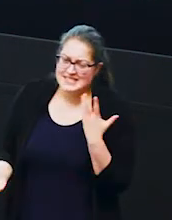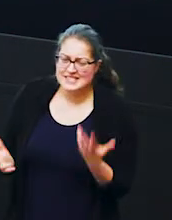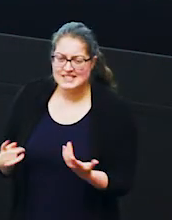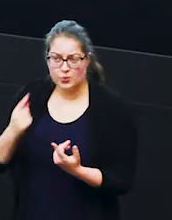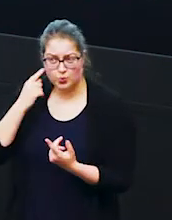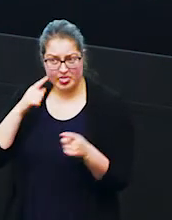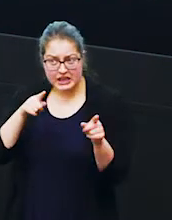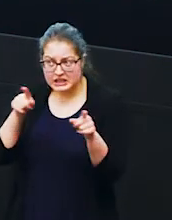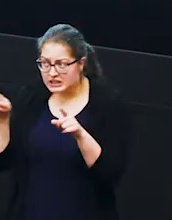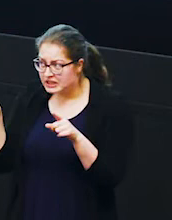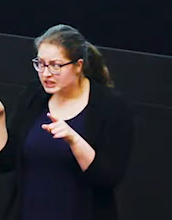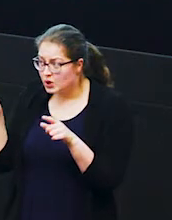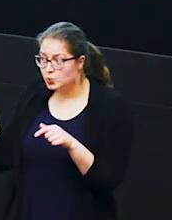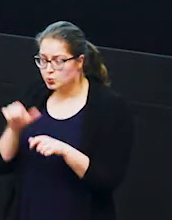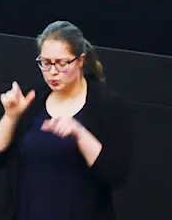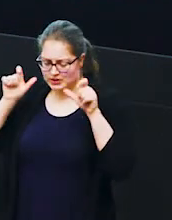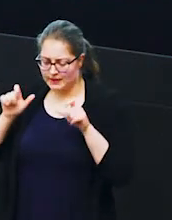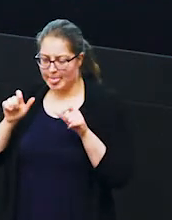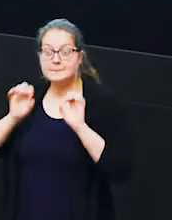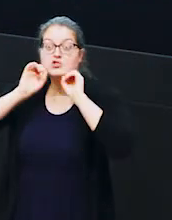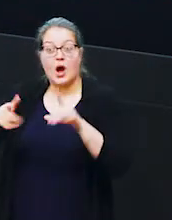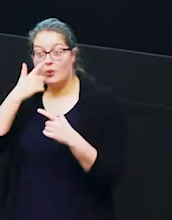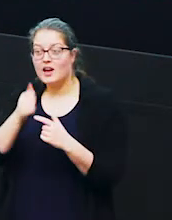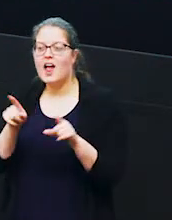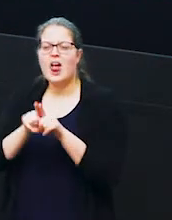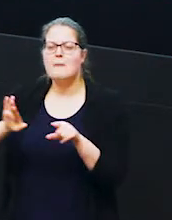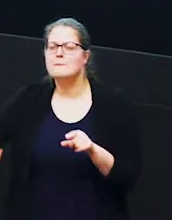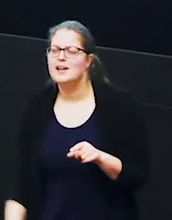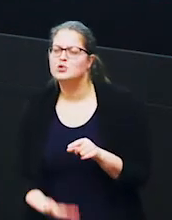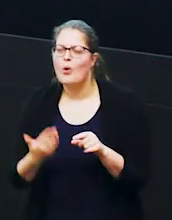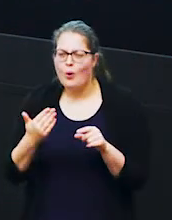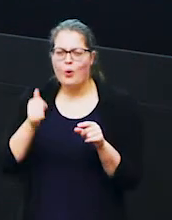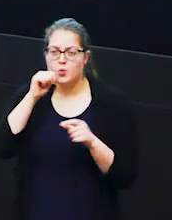he should do everybody should he said just shout it out like we're at the panto should he stay